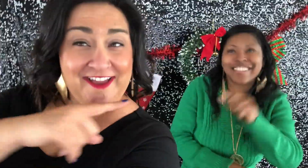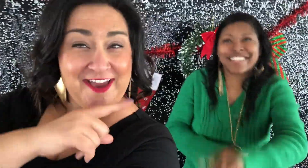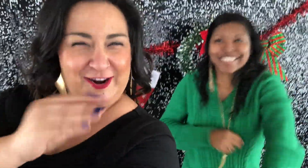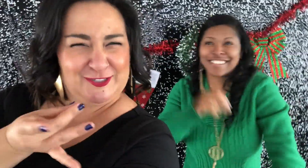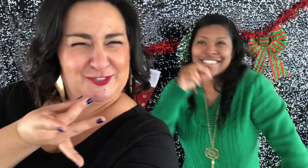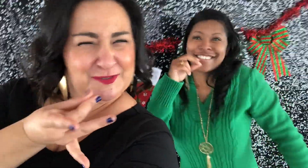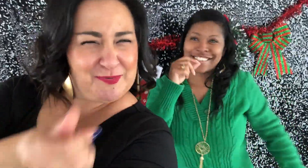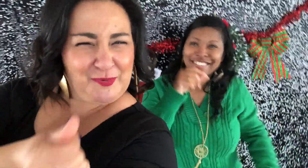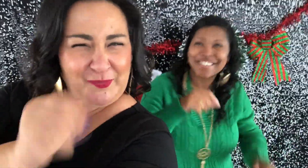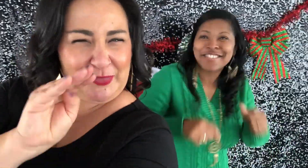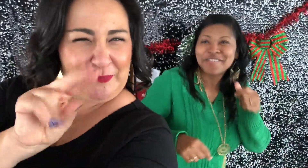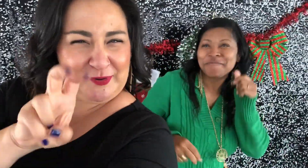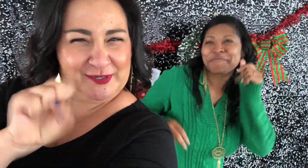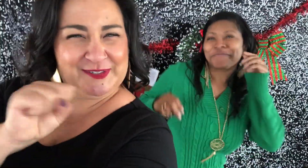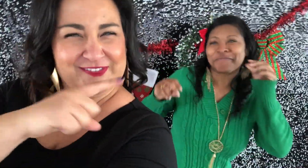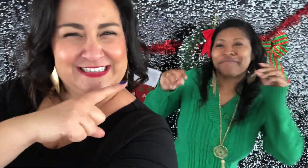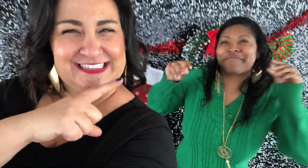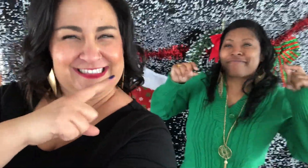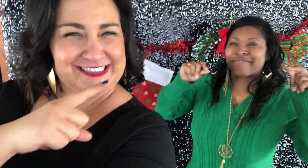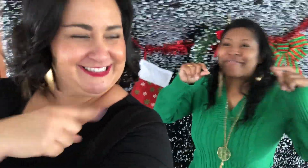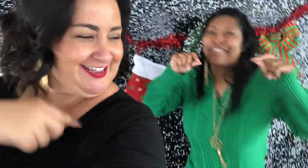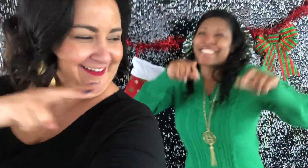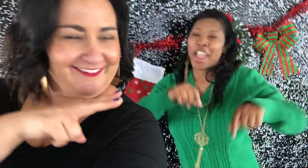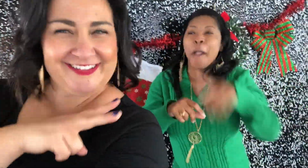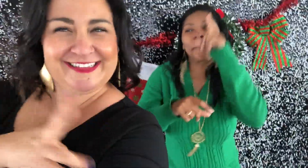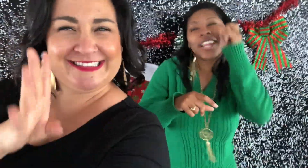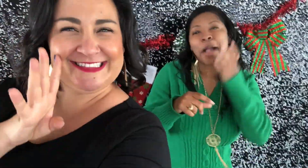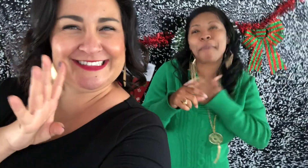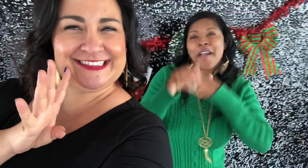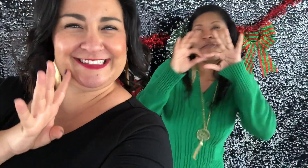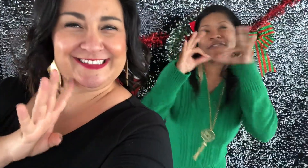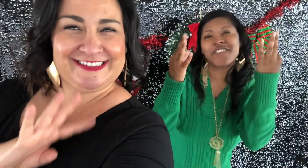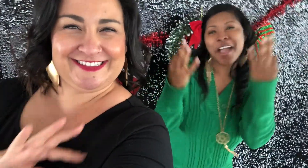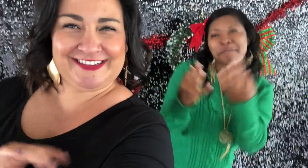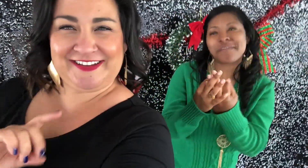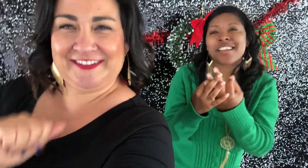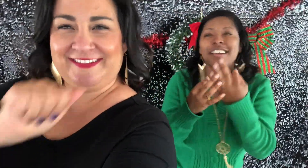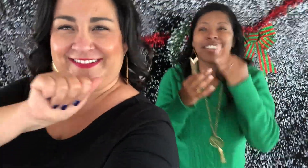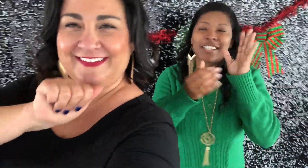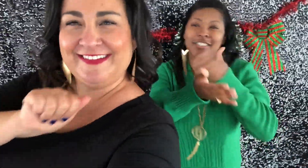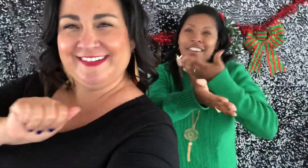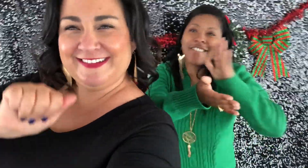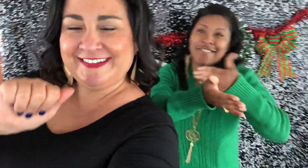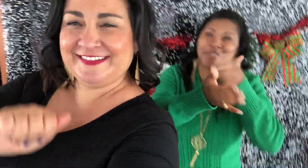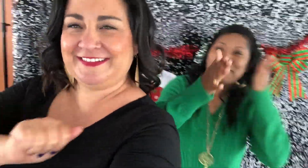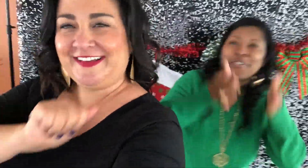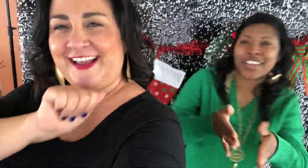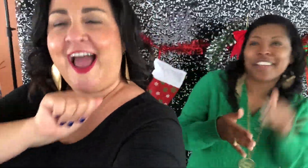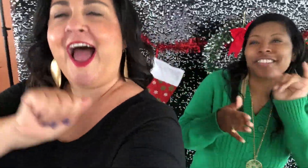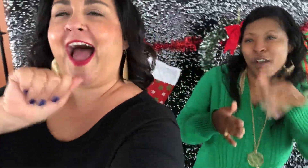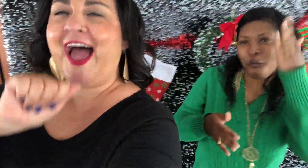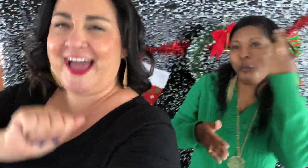See how smooth her moves are? Because my family are musicians.